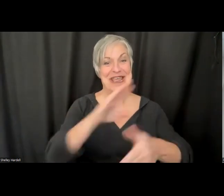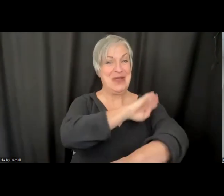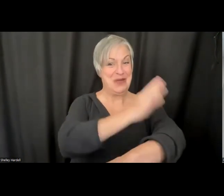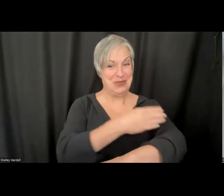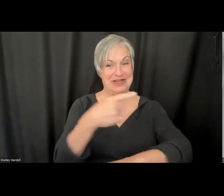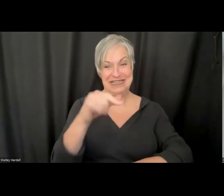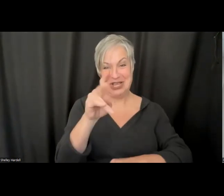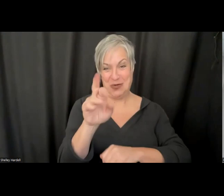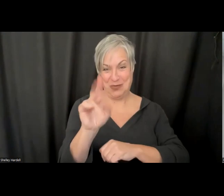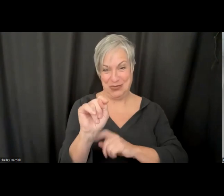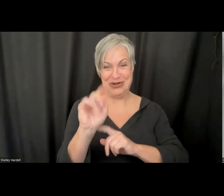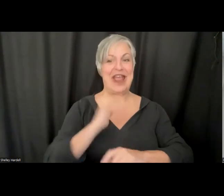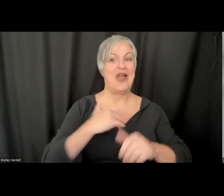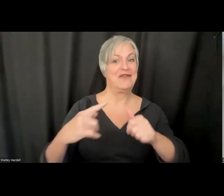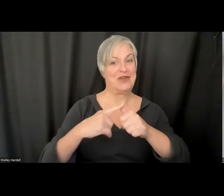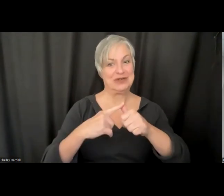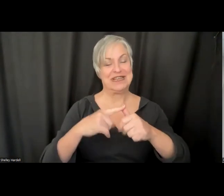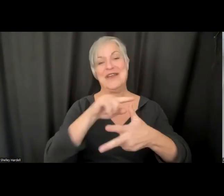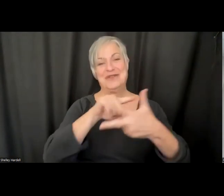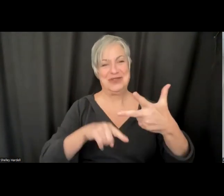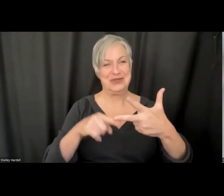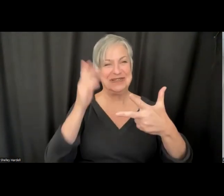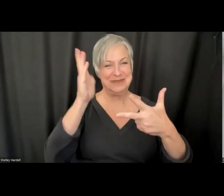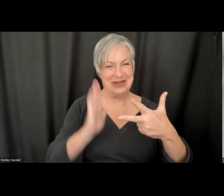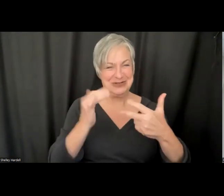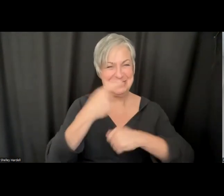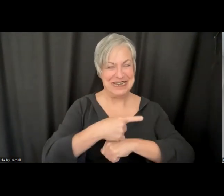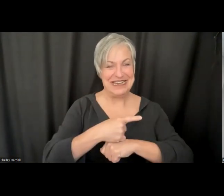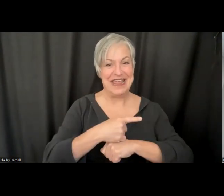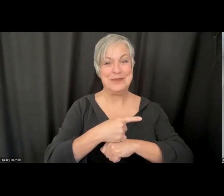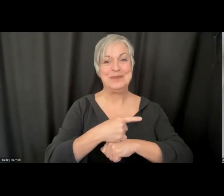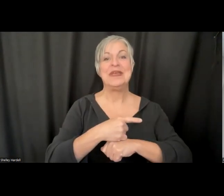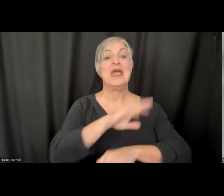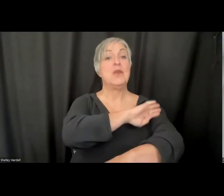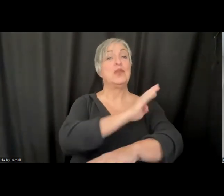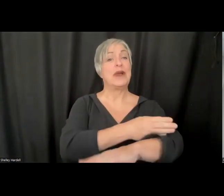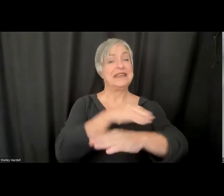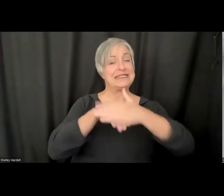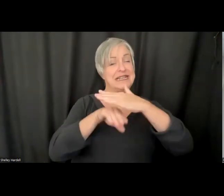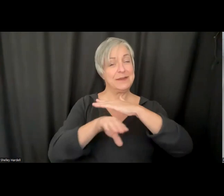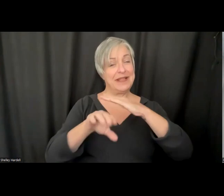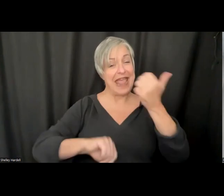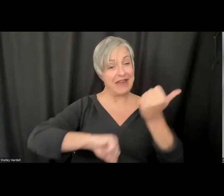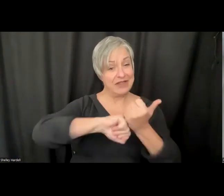who is going to be our first of three speakers today. Brenden is an accessibility advocate, and for the rest of his